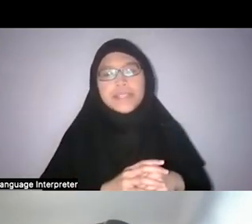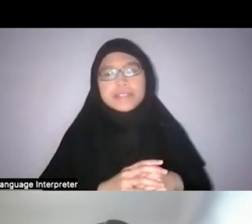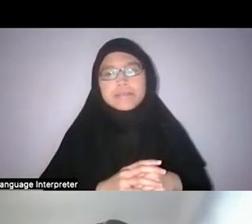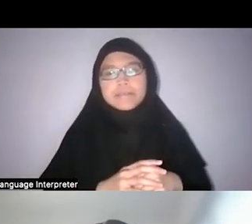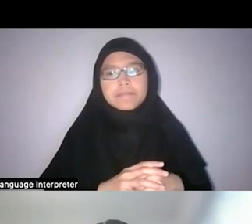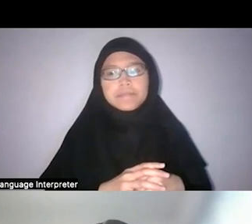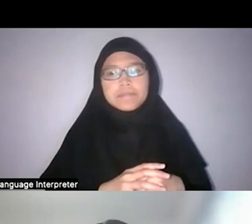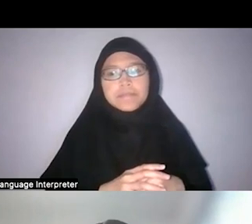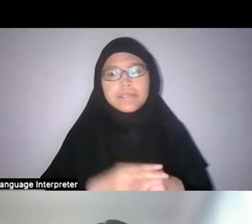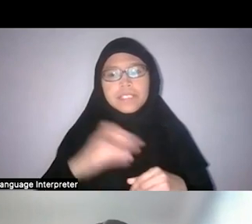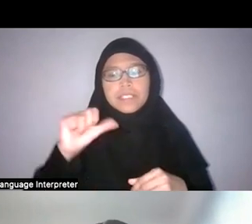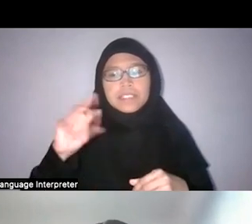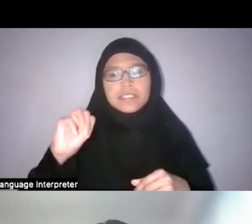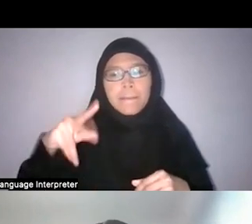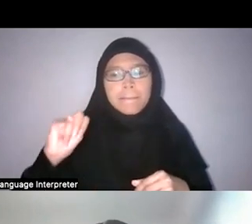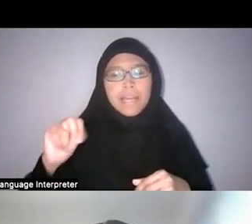sampan-looking notice board,